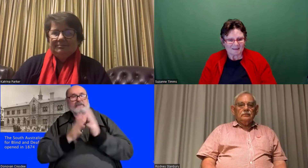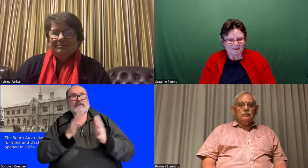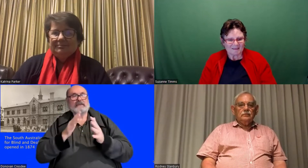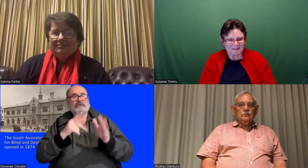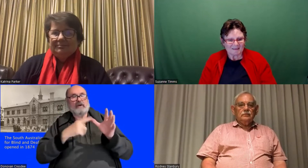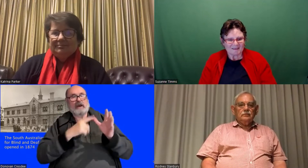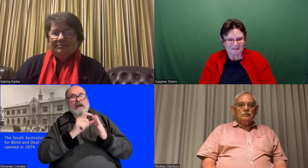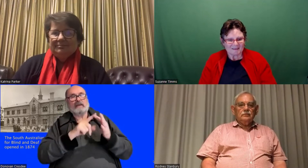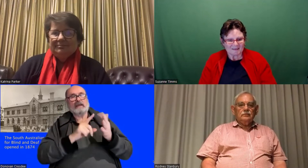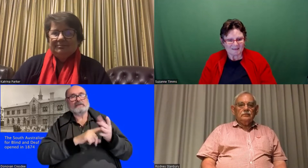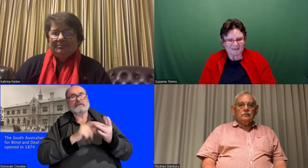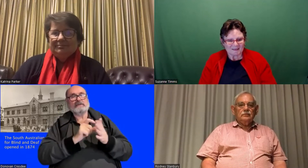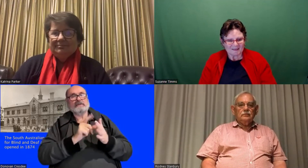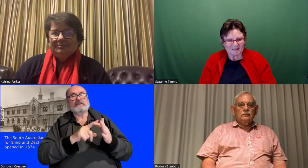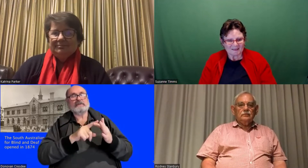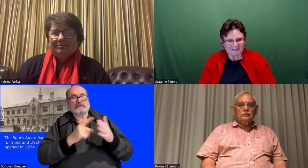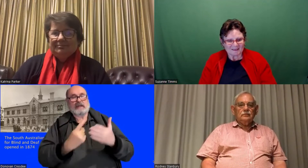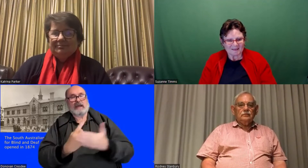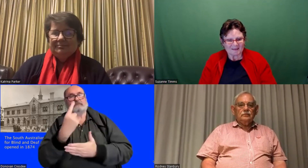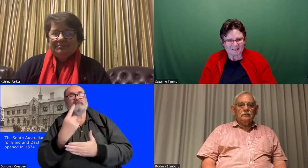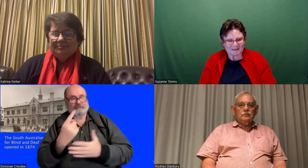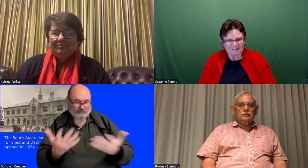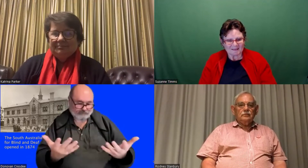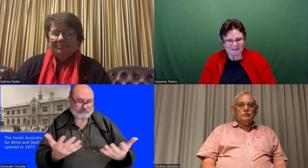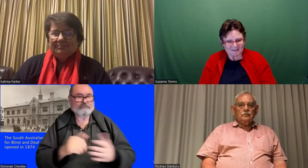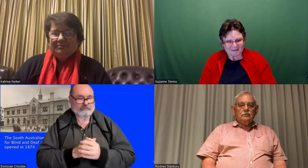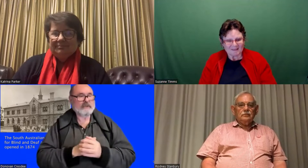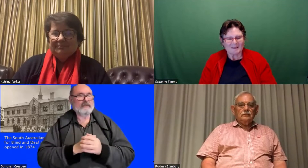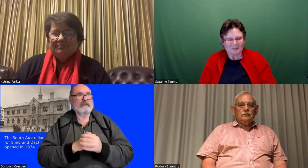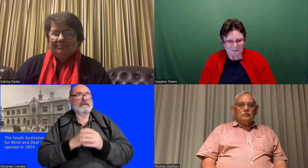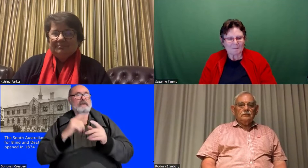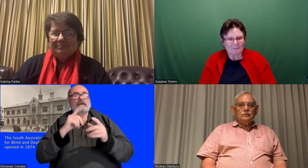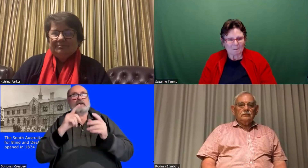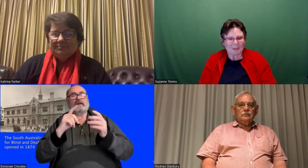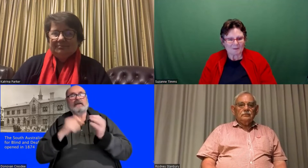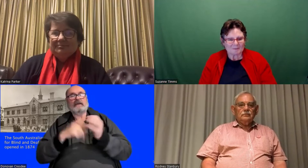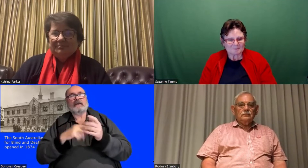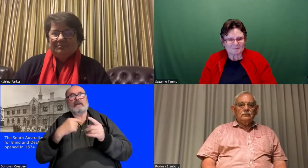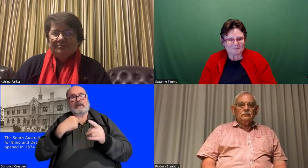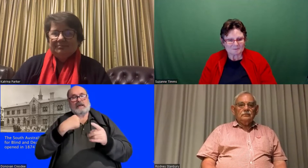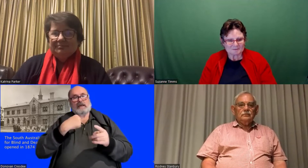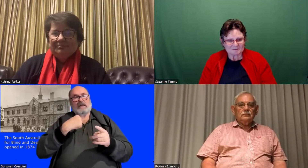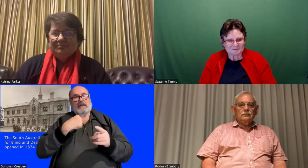explain why the sign name for Adelaide emerged and what its origin was. But